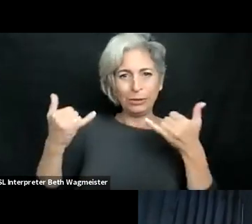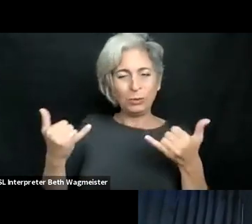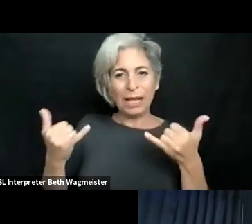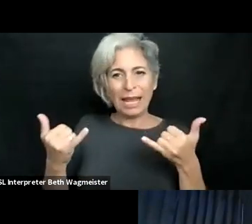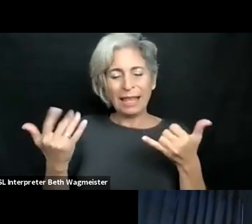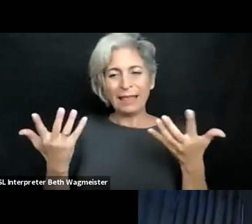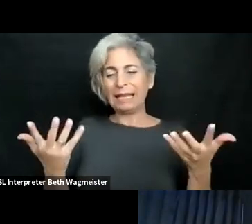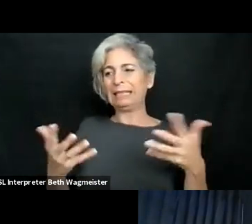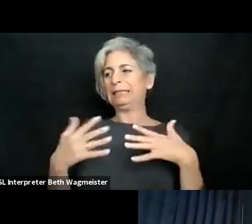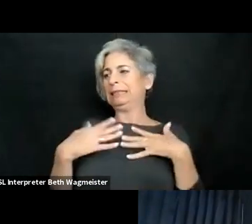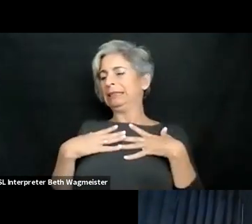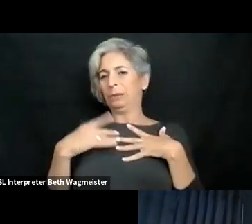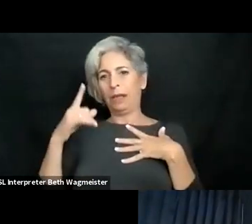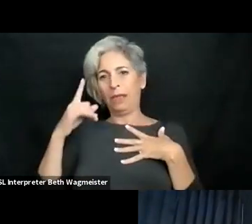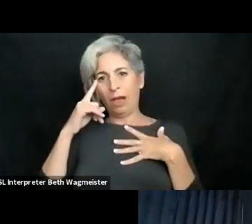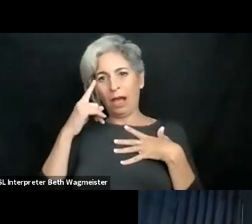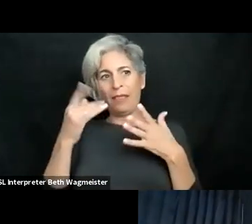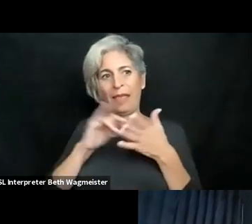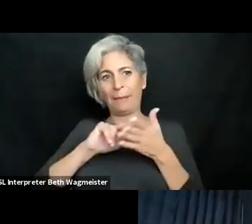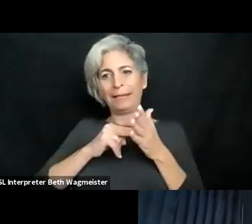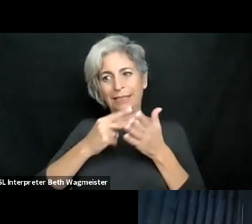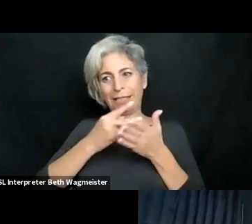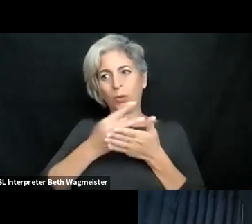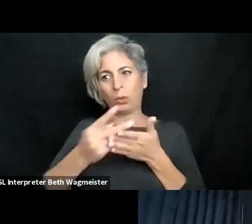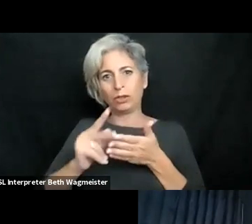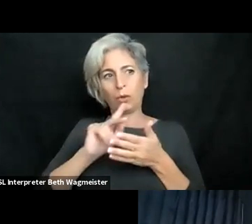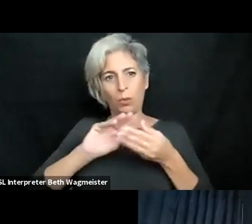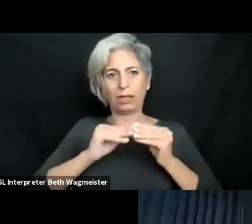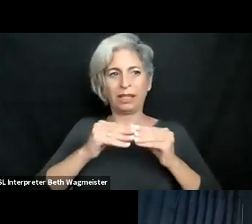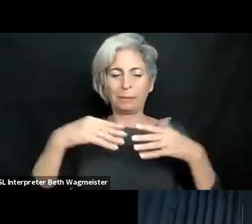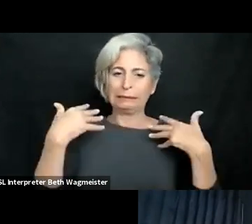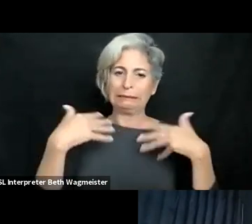no, if we take into consideration we're in the accessibility friendly